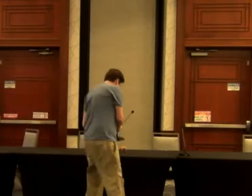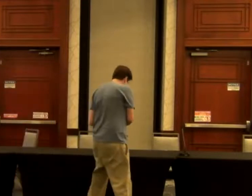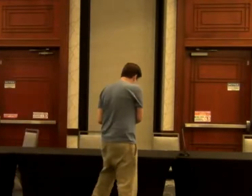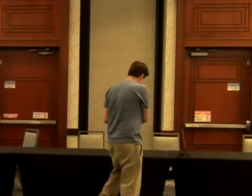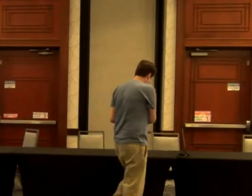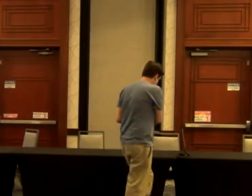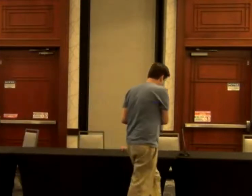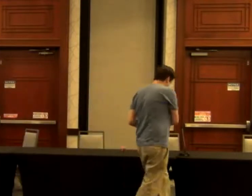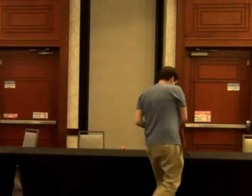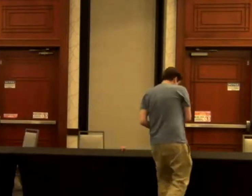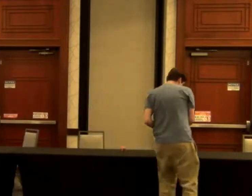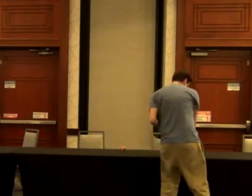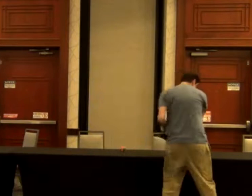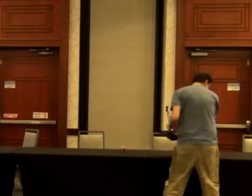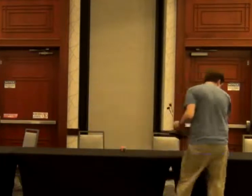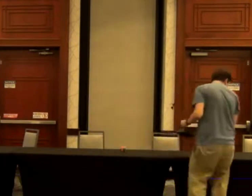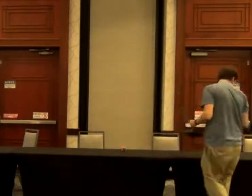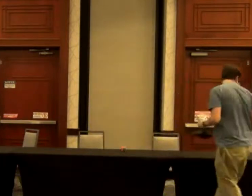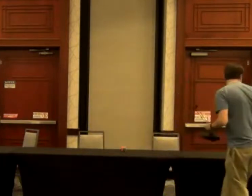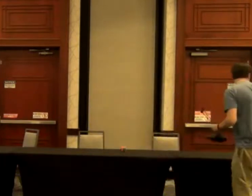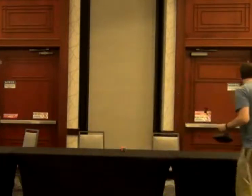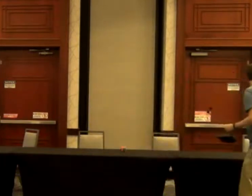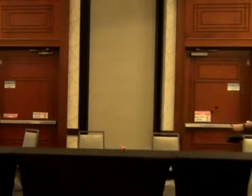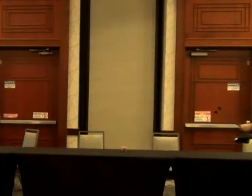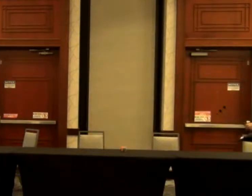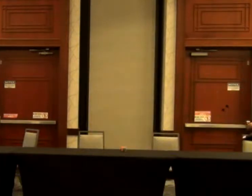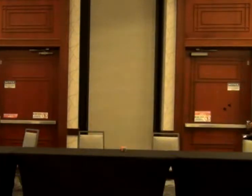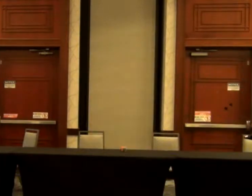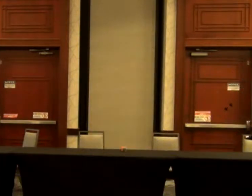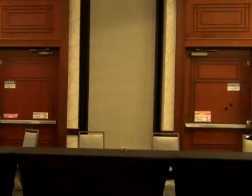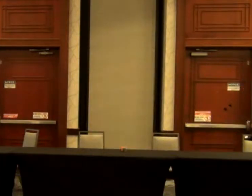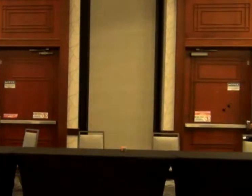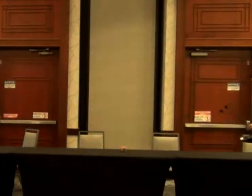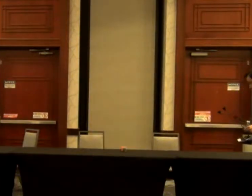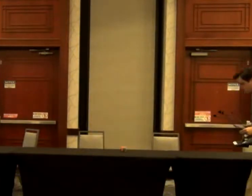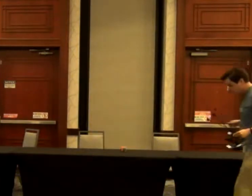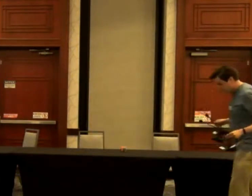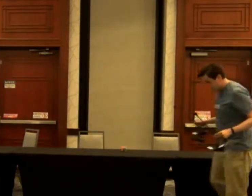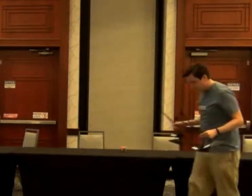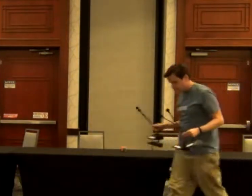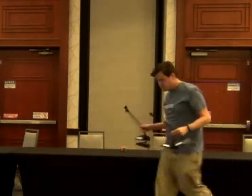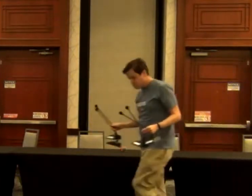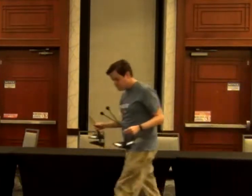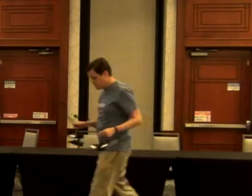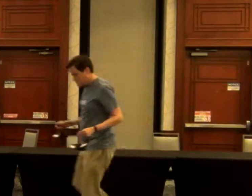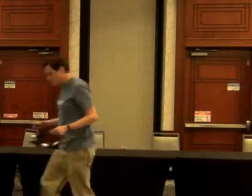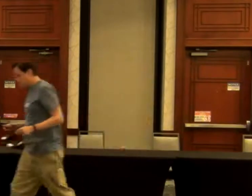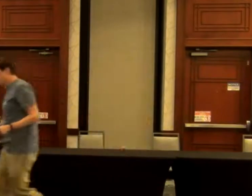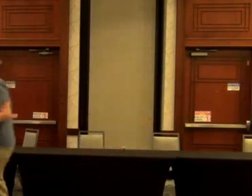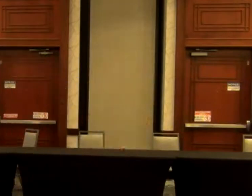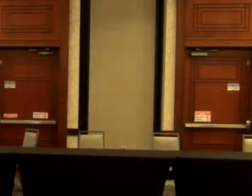Has some type of disability, making it important to ensure that all voting sites have accessible voting machines for all to be able to exercise that fright.